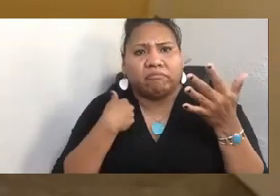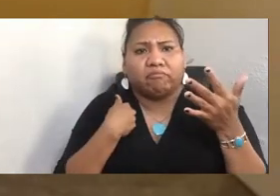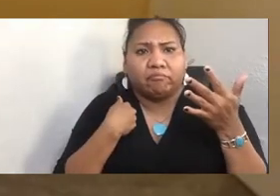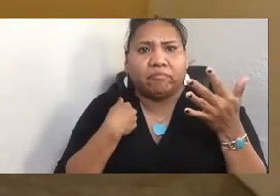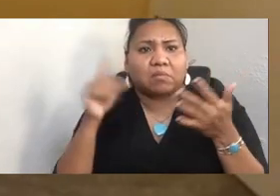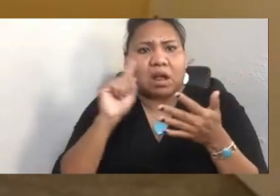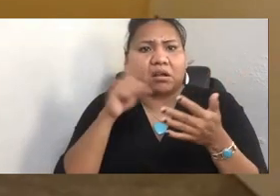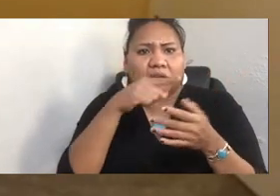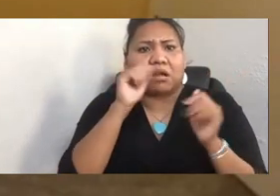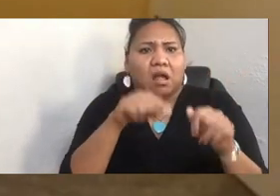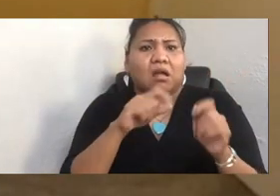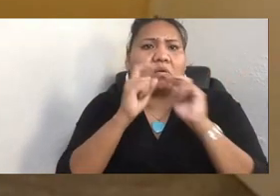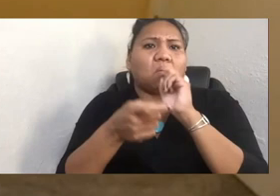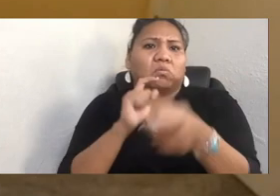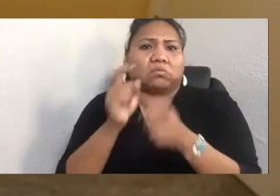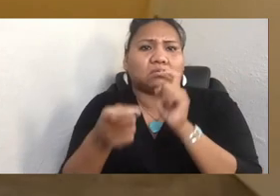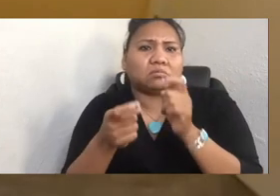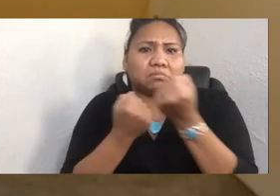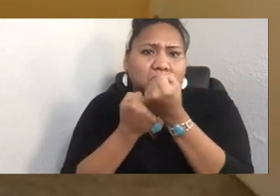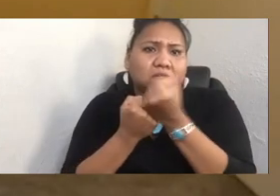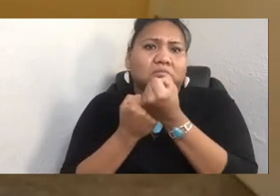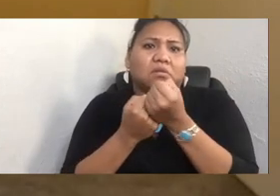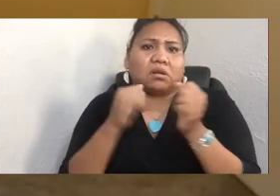I think that that's probably the best thing for me